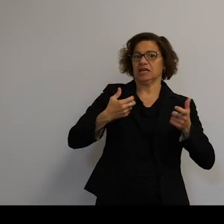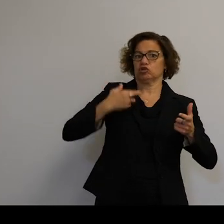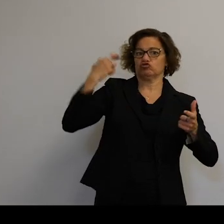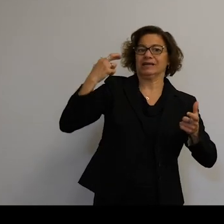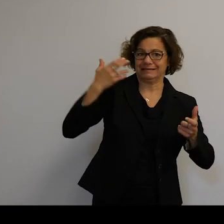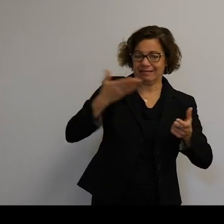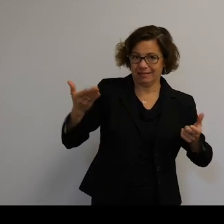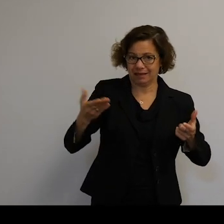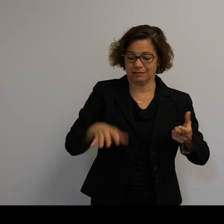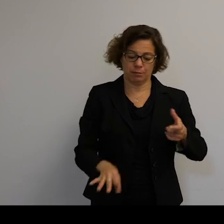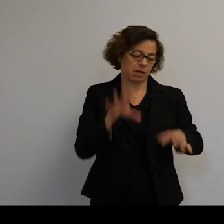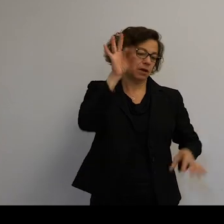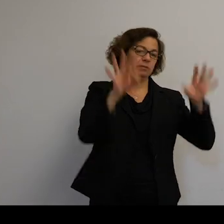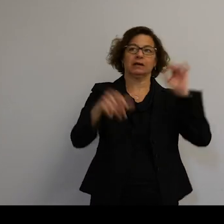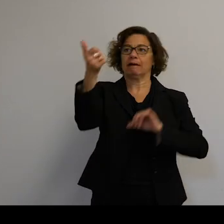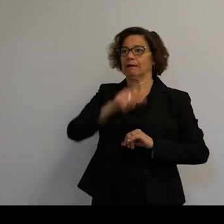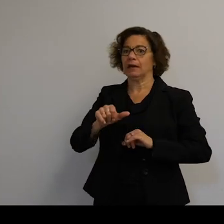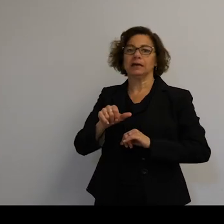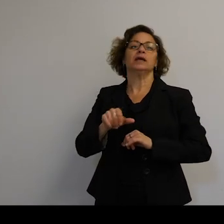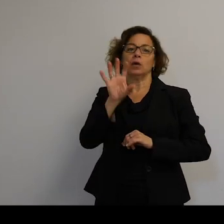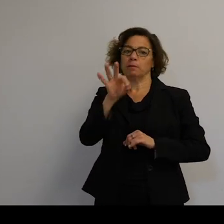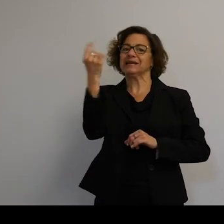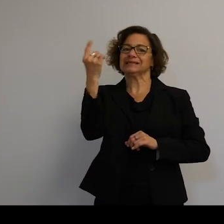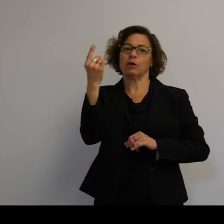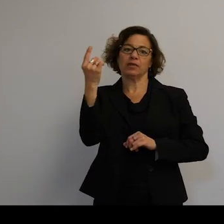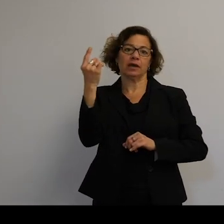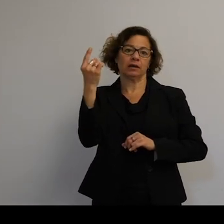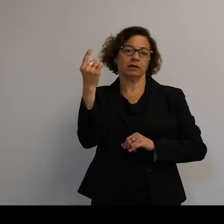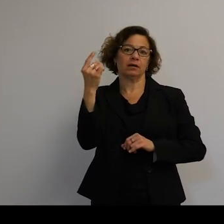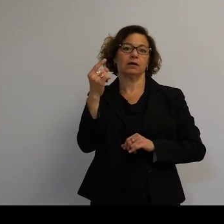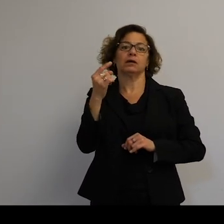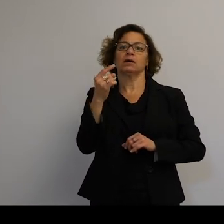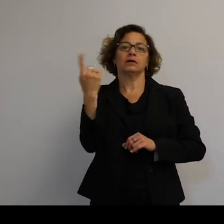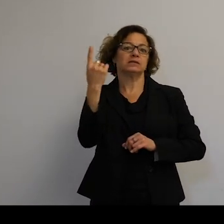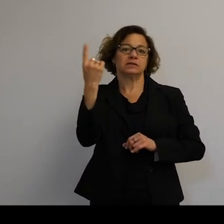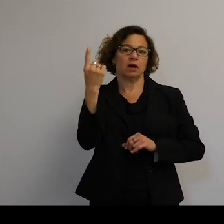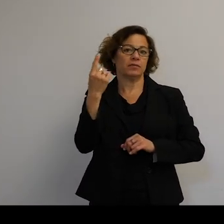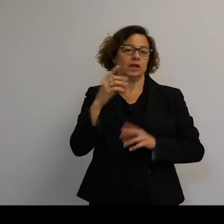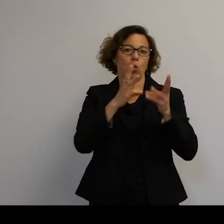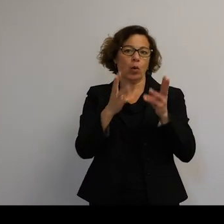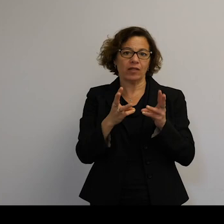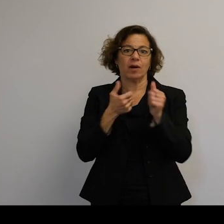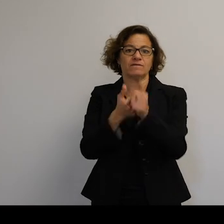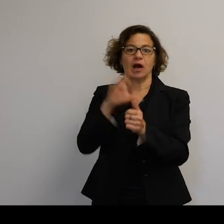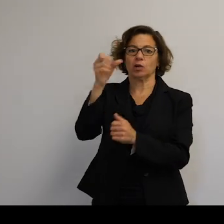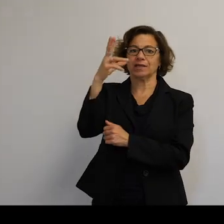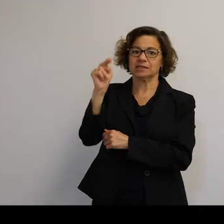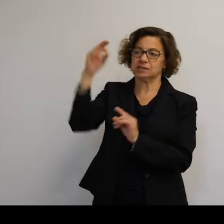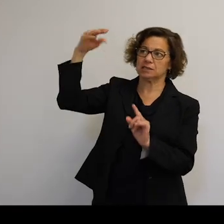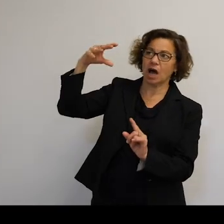You wouldn't just choose any object at random. You'd pick something like some synchronous polar orbit or some other useful orbits.